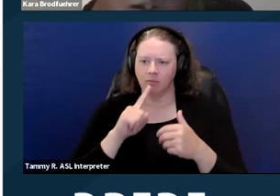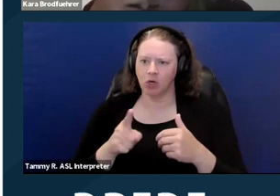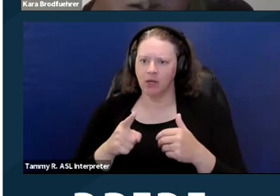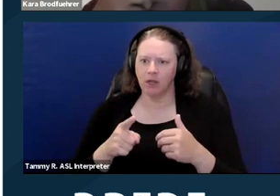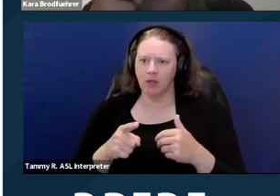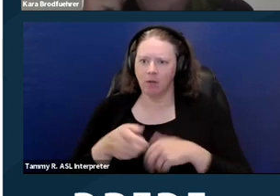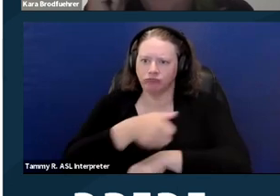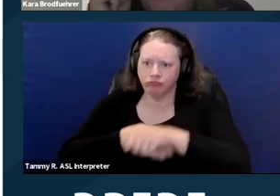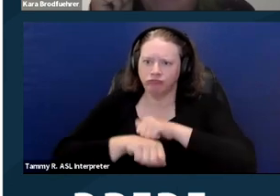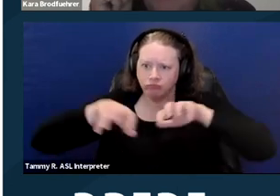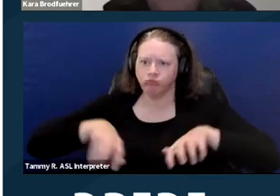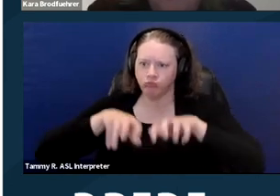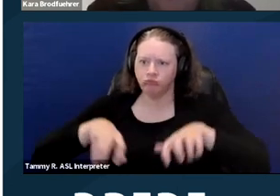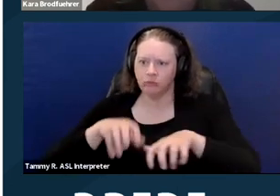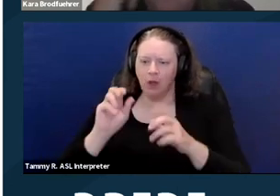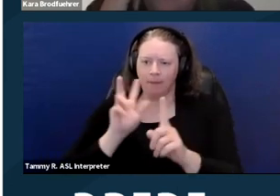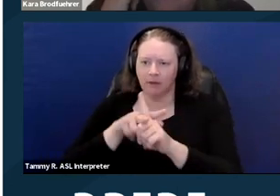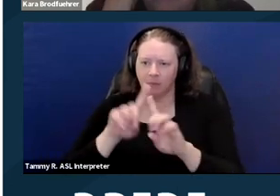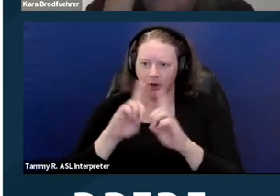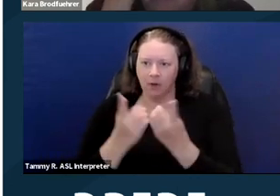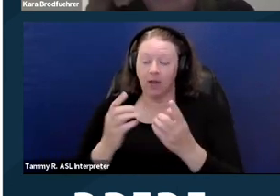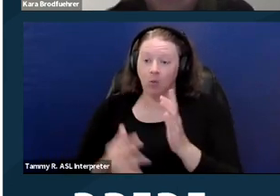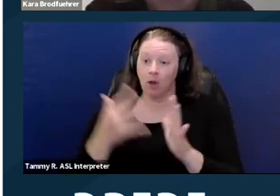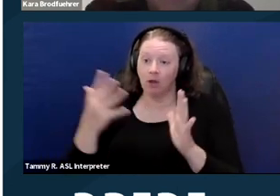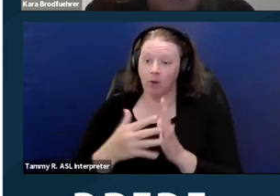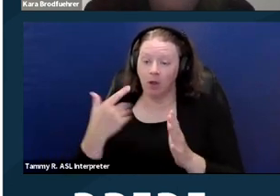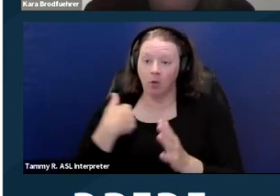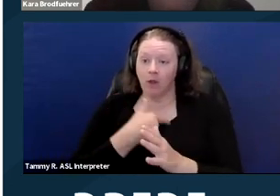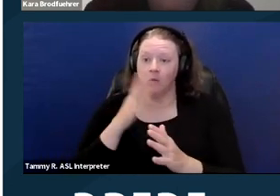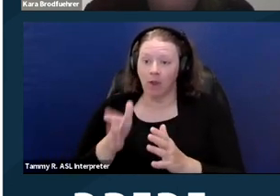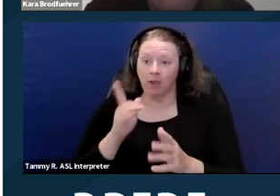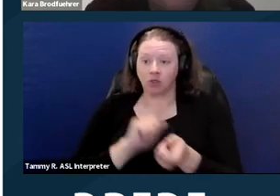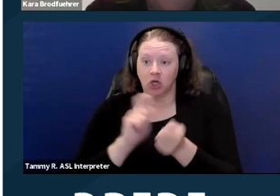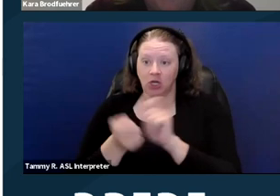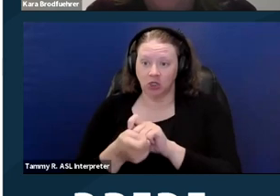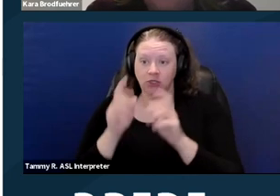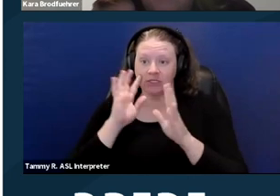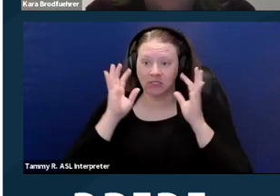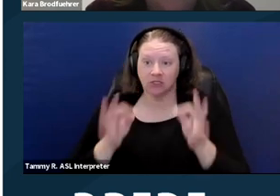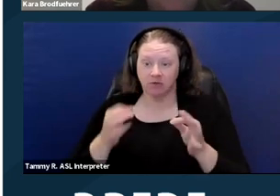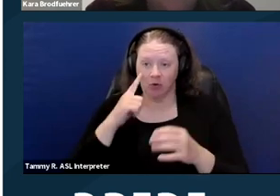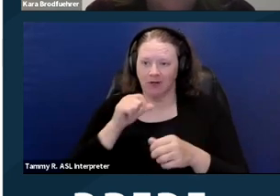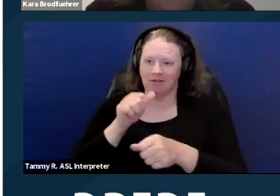and we do, from time to time, do overturn decisions for insufficient evidence or other reasons.